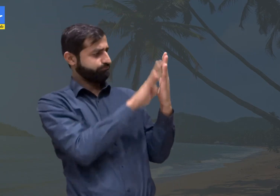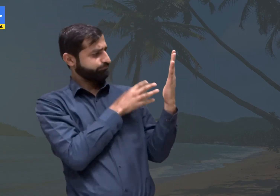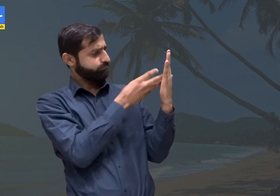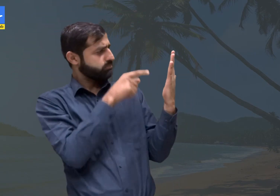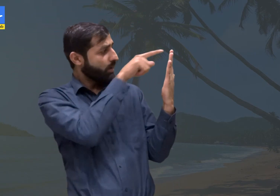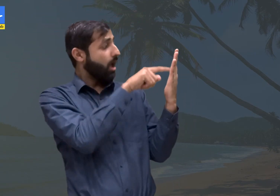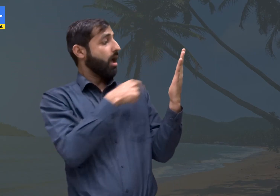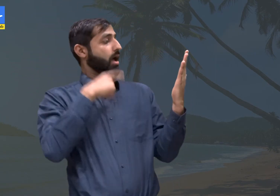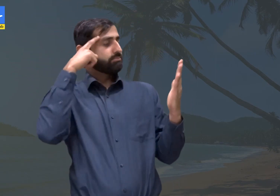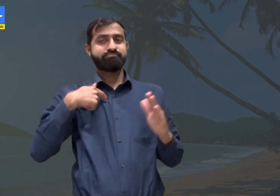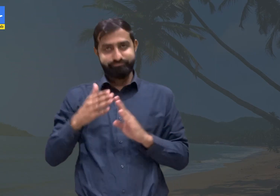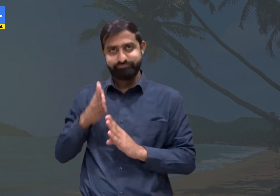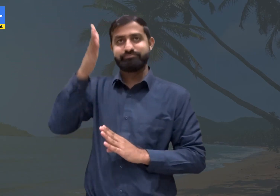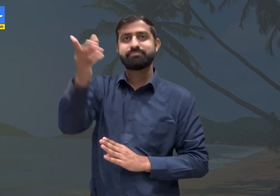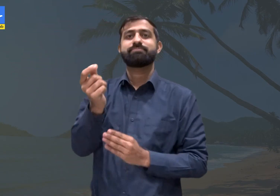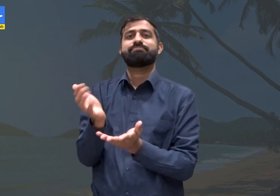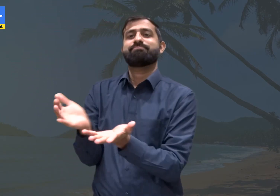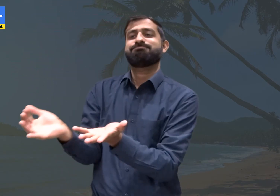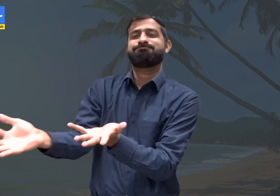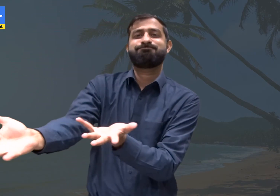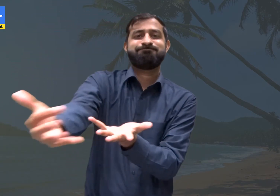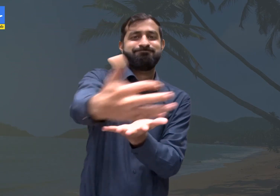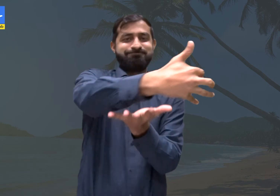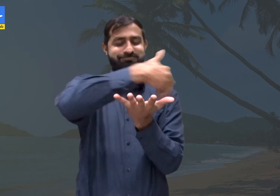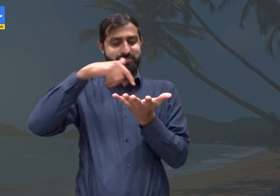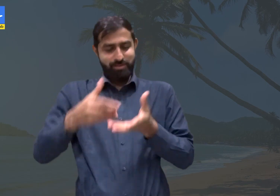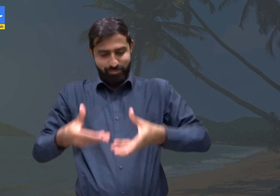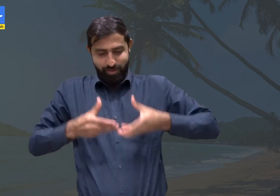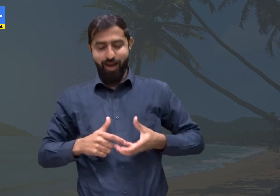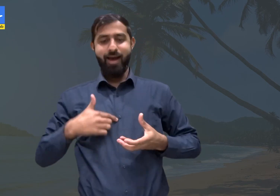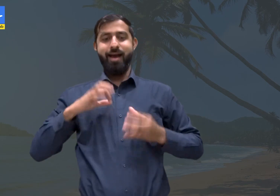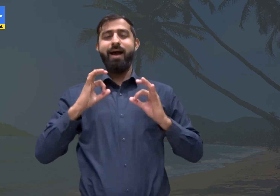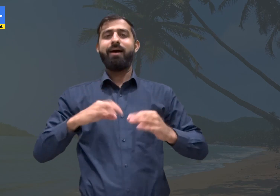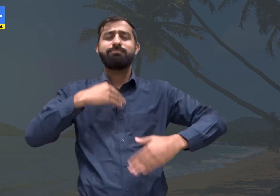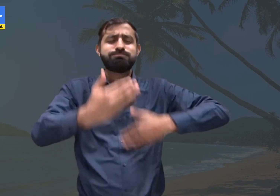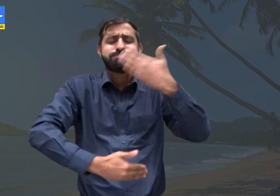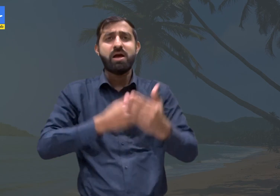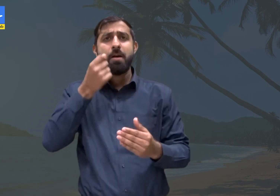the baker usually collected his bills at the end of the month.